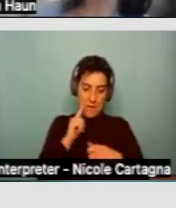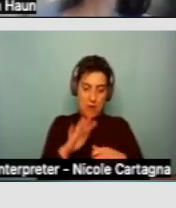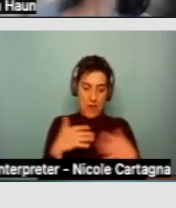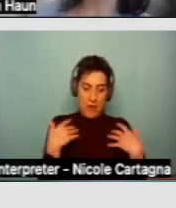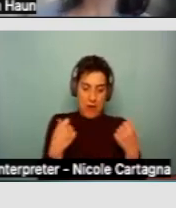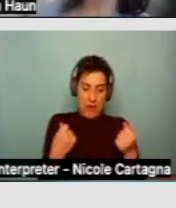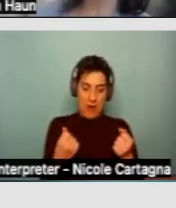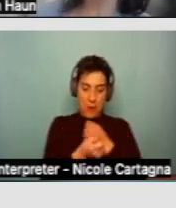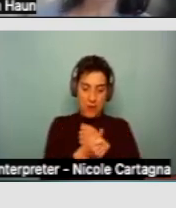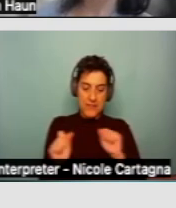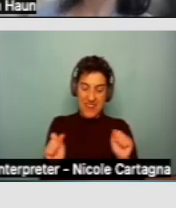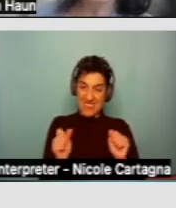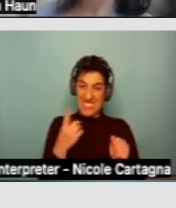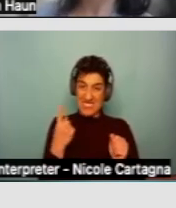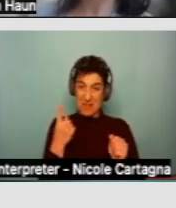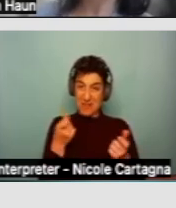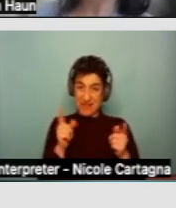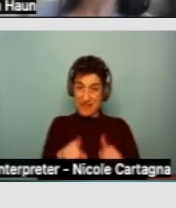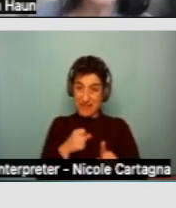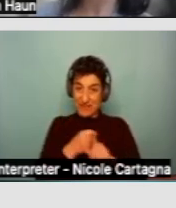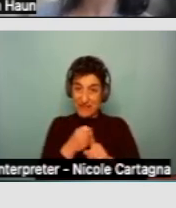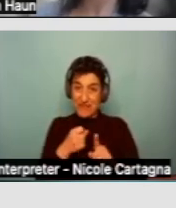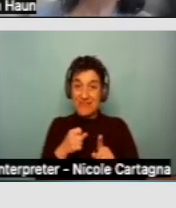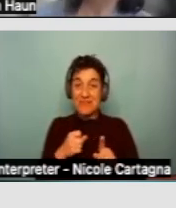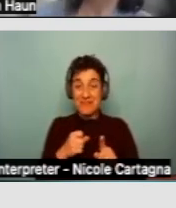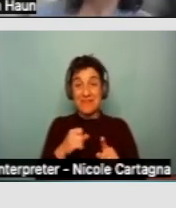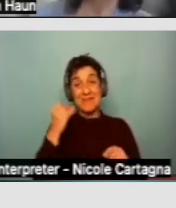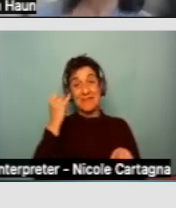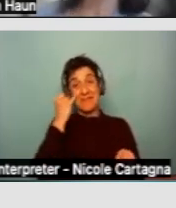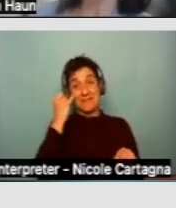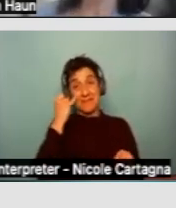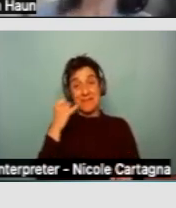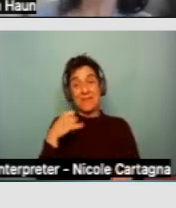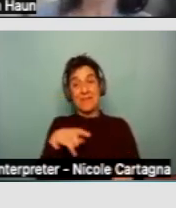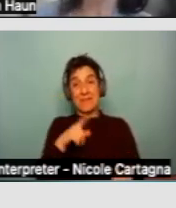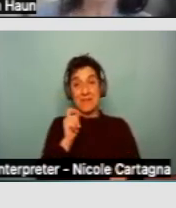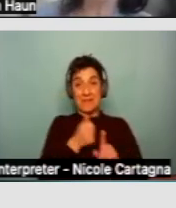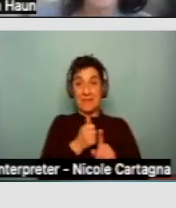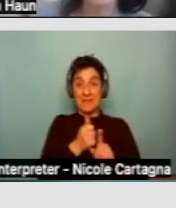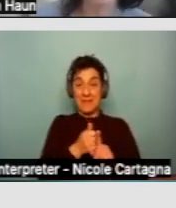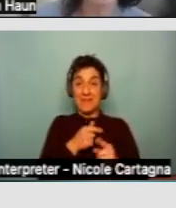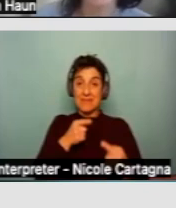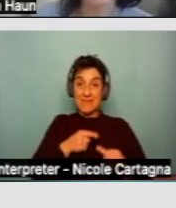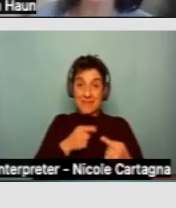In other words, if... they have to not only experiencing difficulty paying their rent,